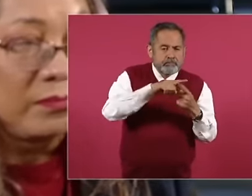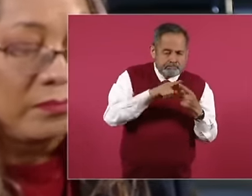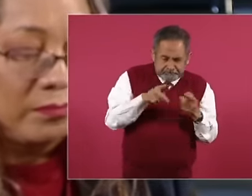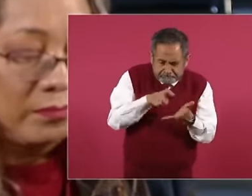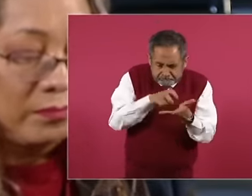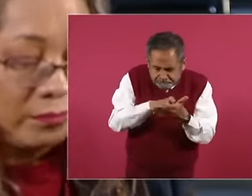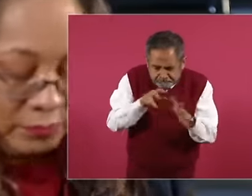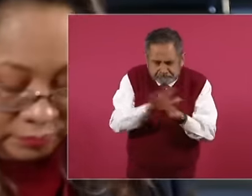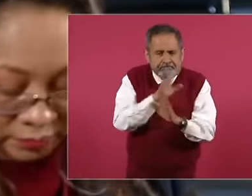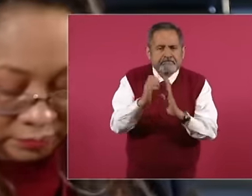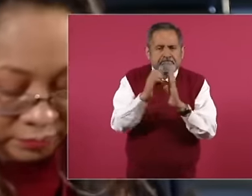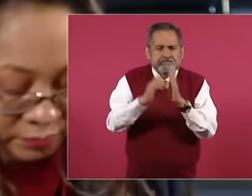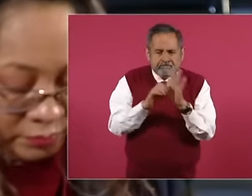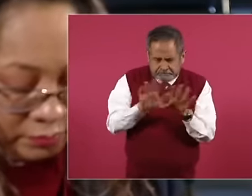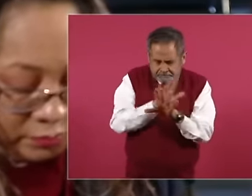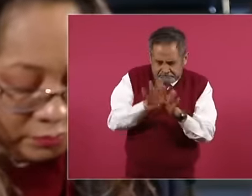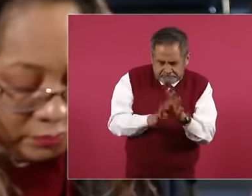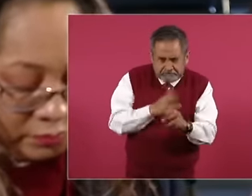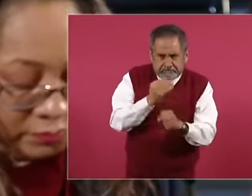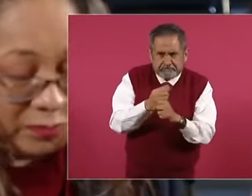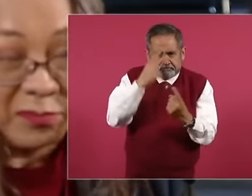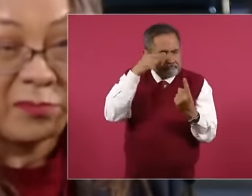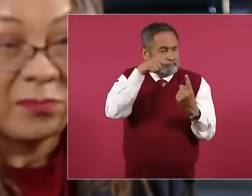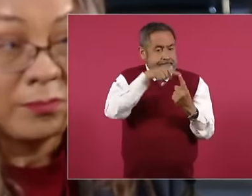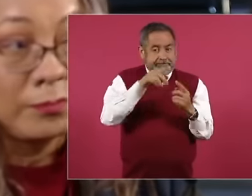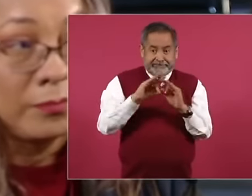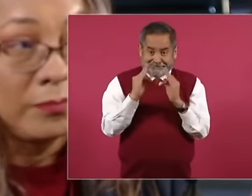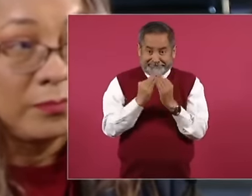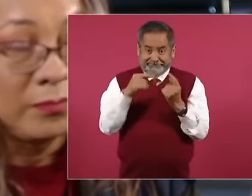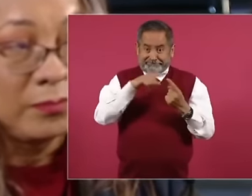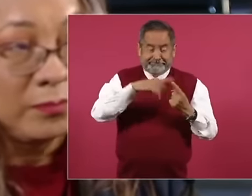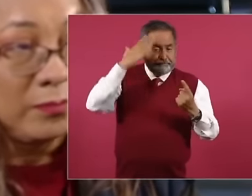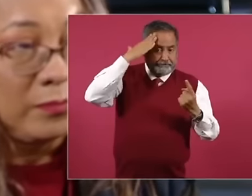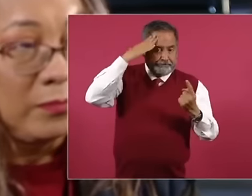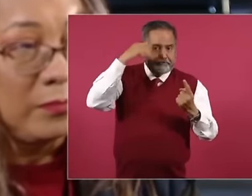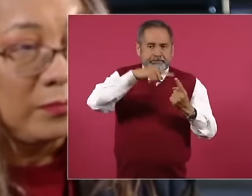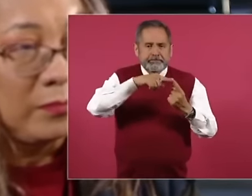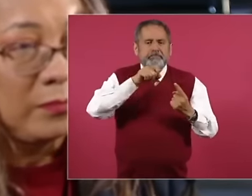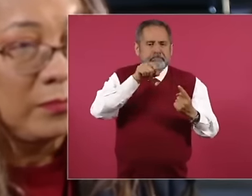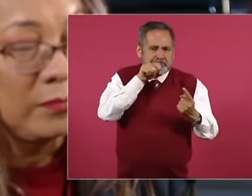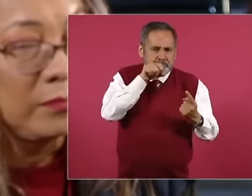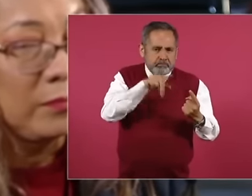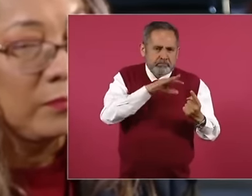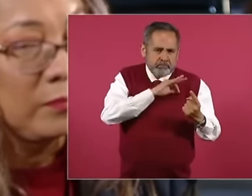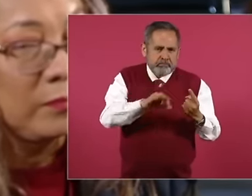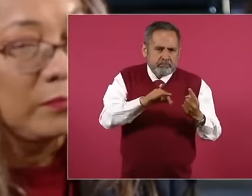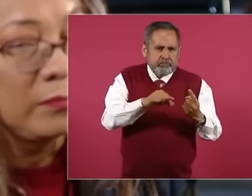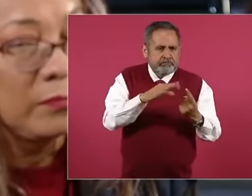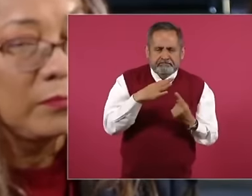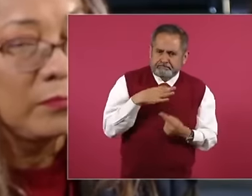to the statutes of the PRI so that this formula of diligence could be elected democratically